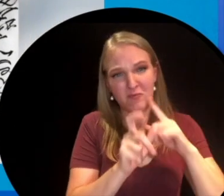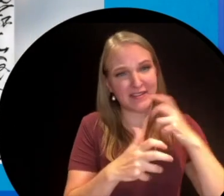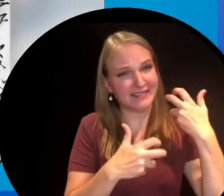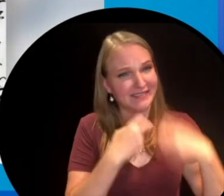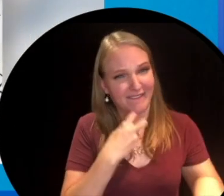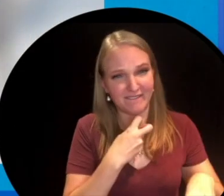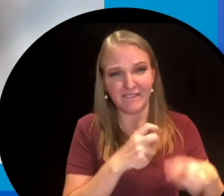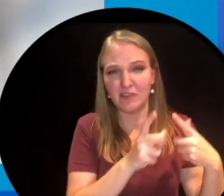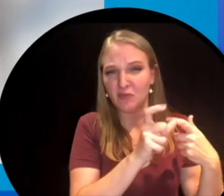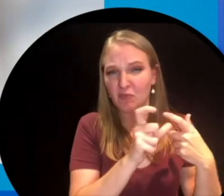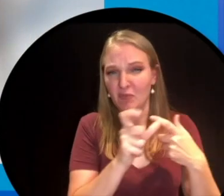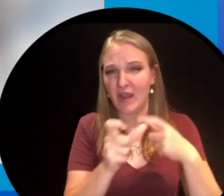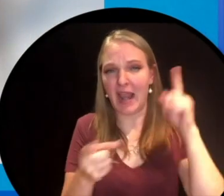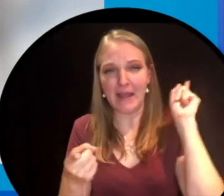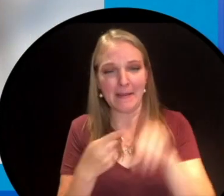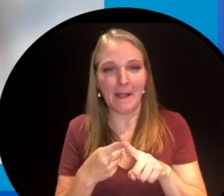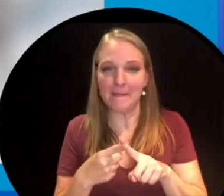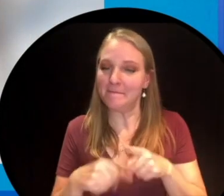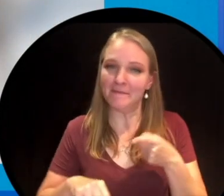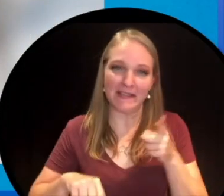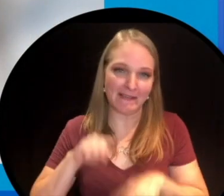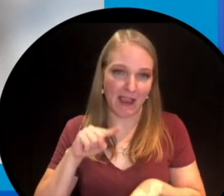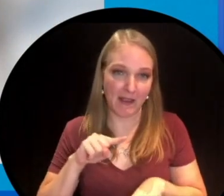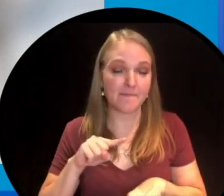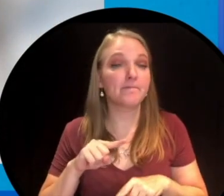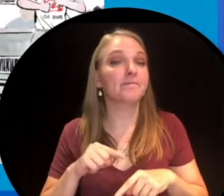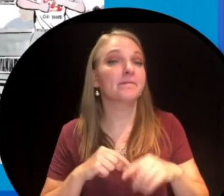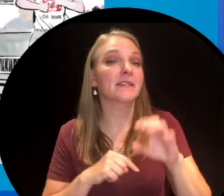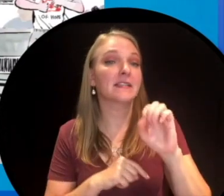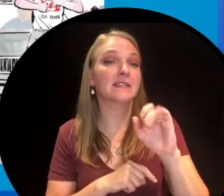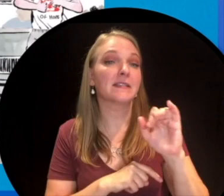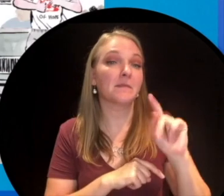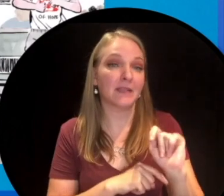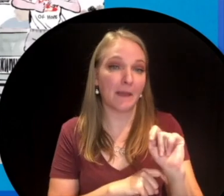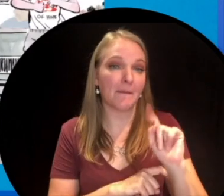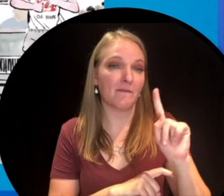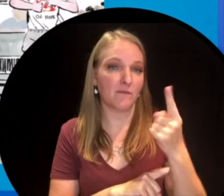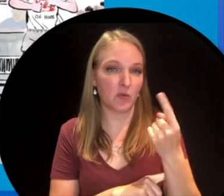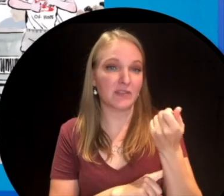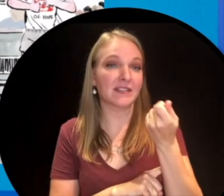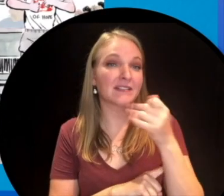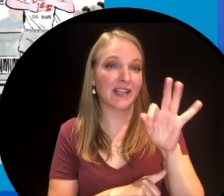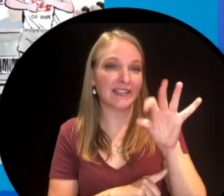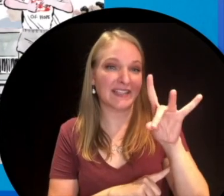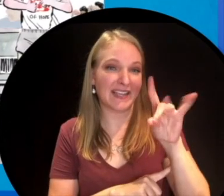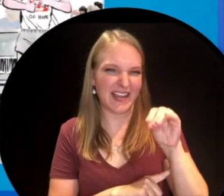but Terry kept going until he couldn't. On September 1st 1980 so that's less than five